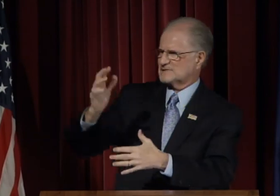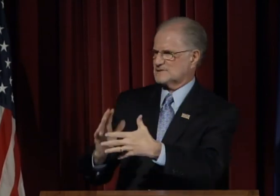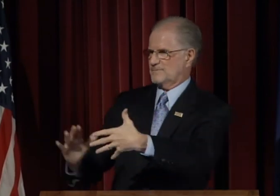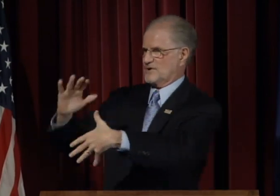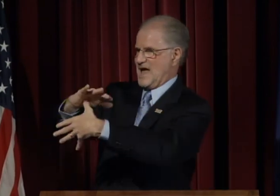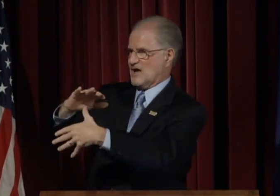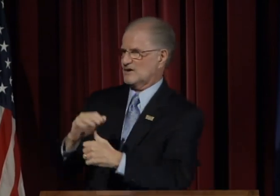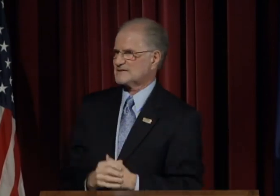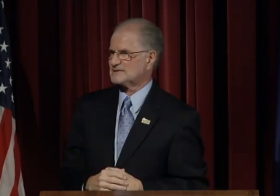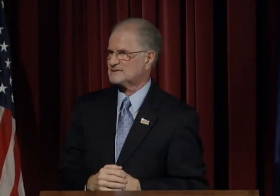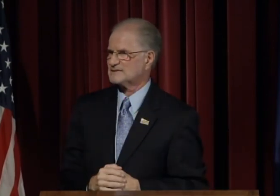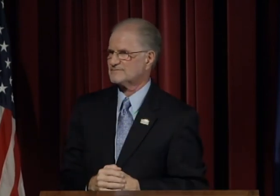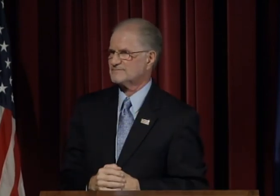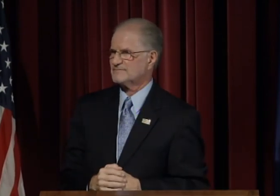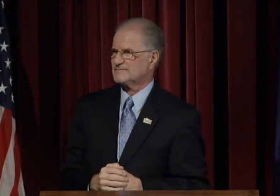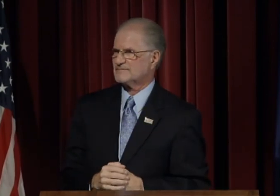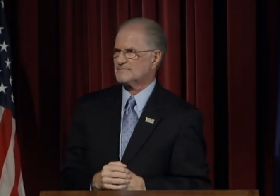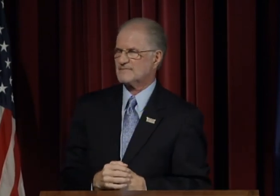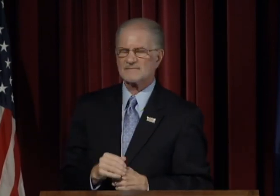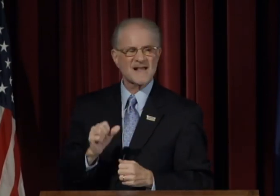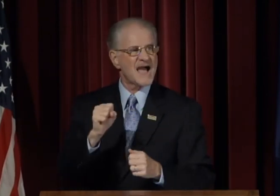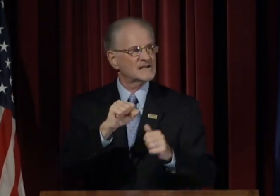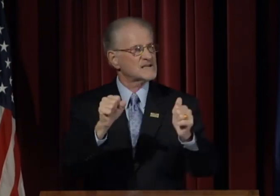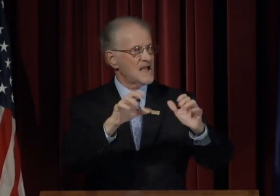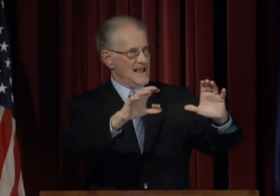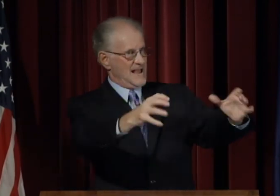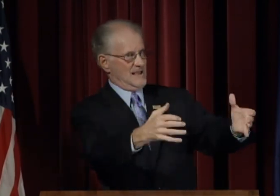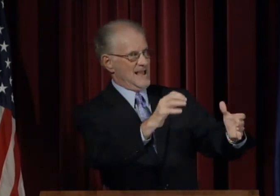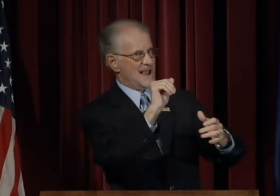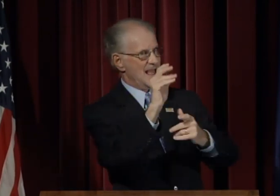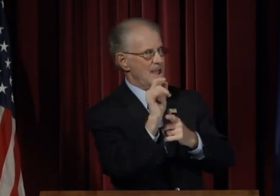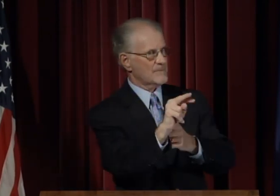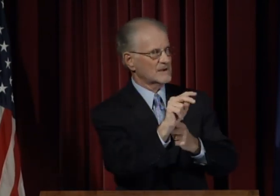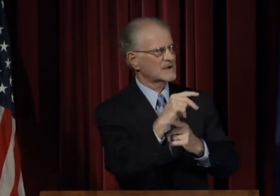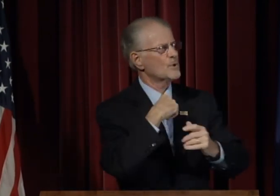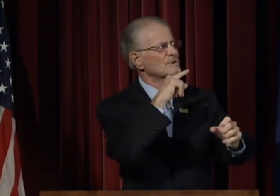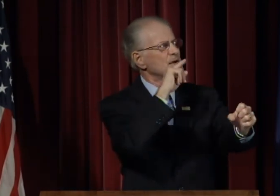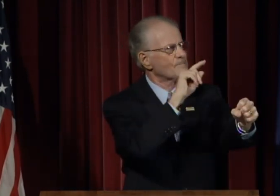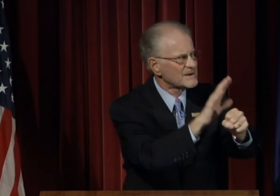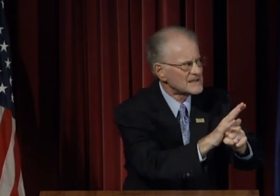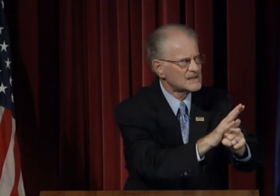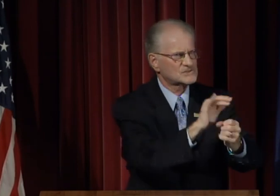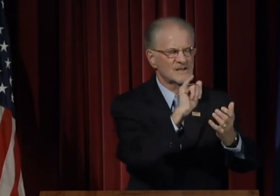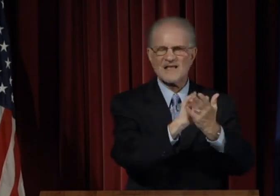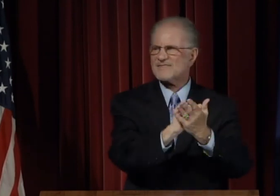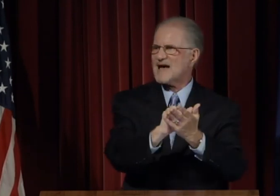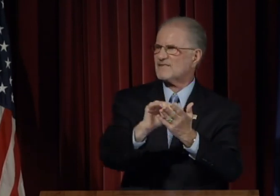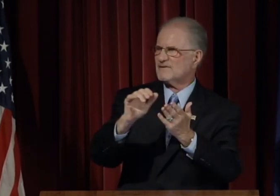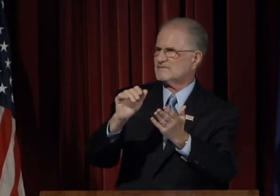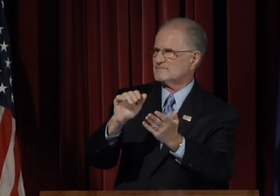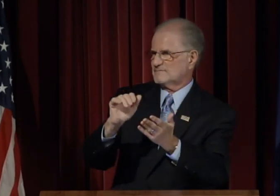receive the highest priority.